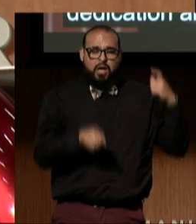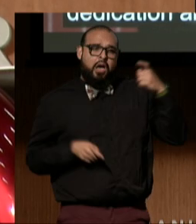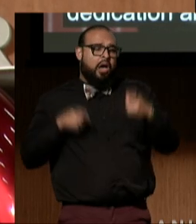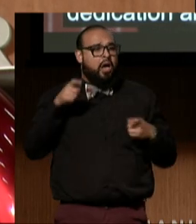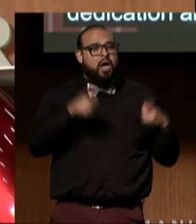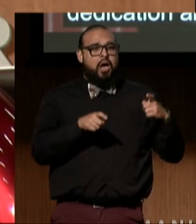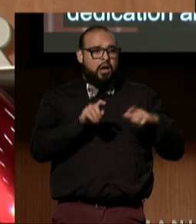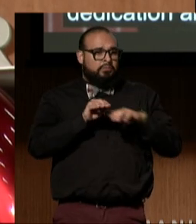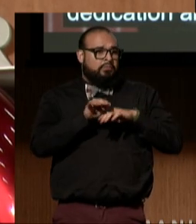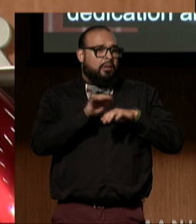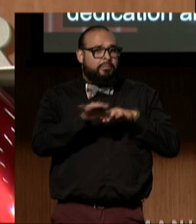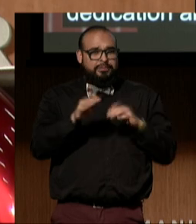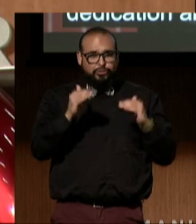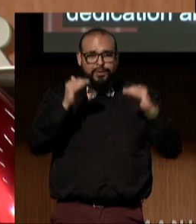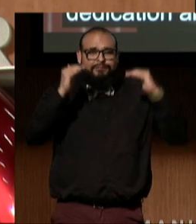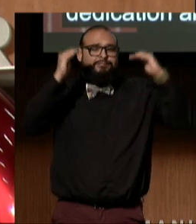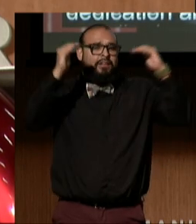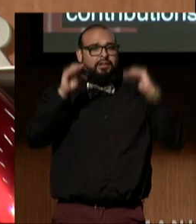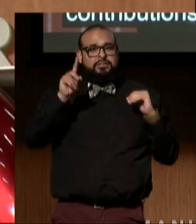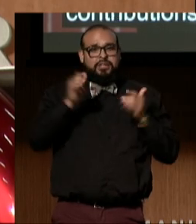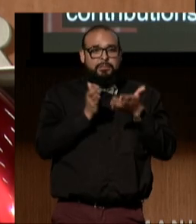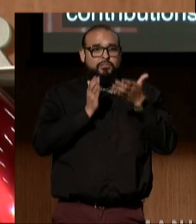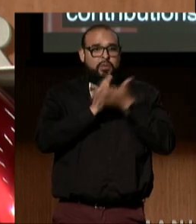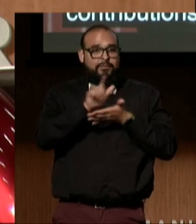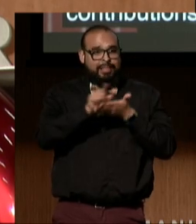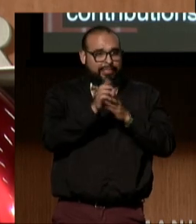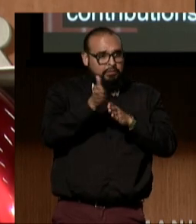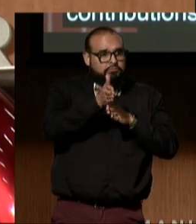to advancing disability rights in the legal arena.